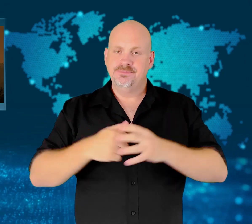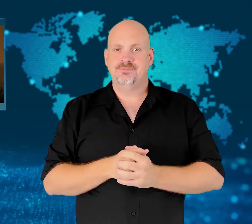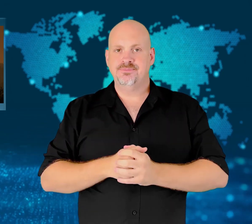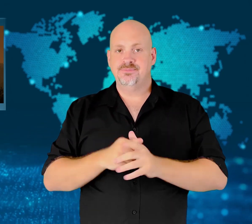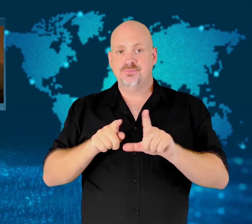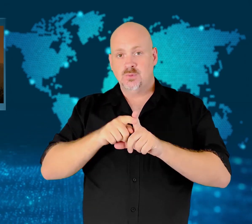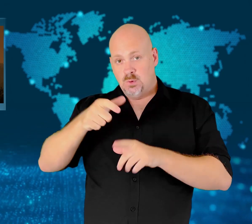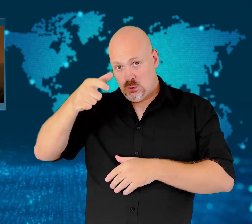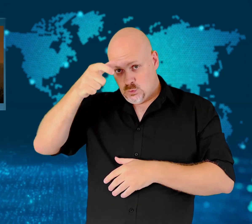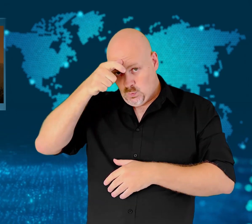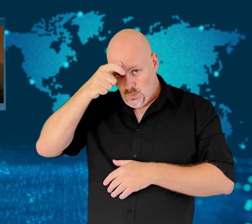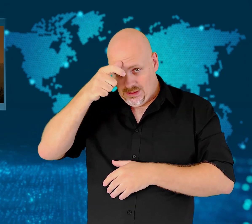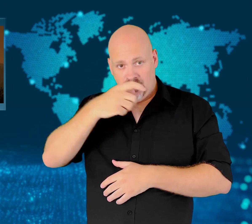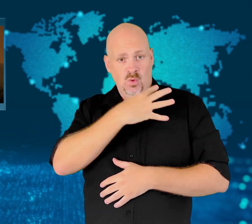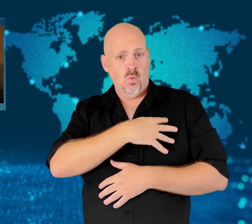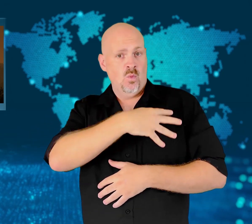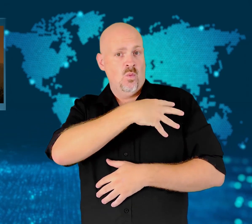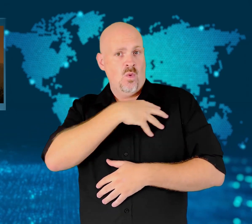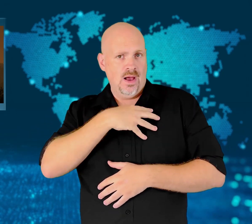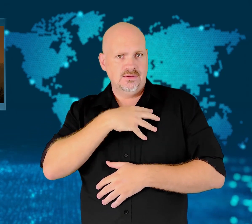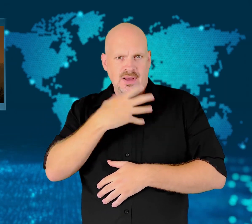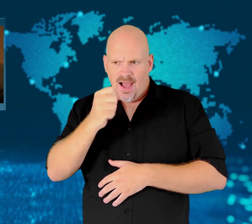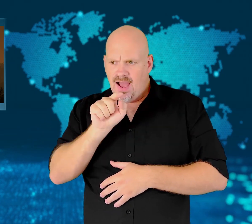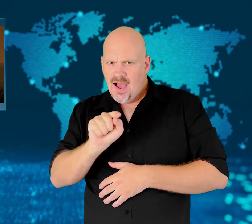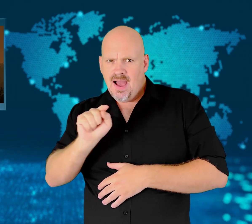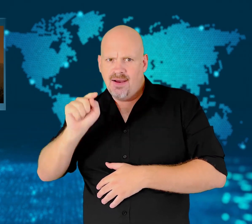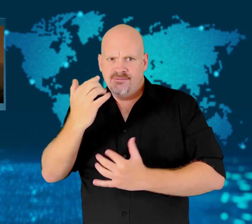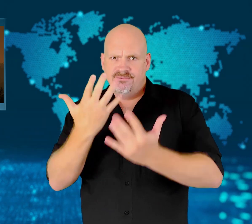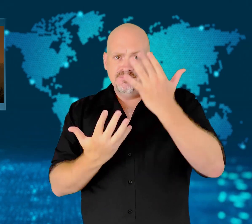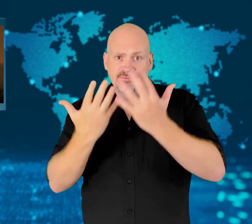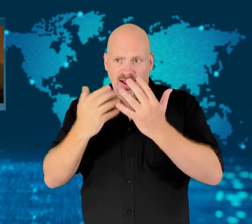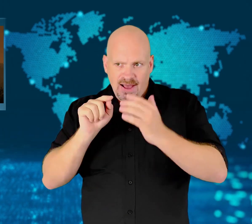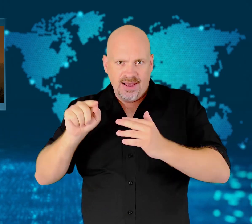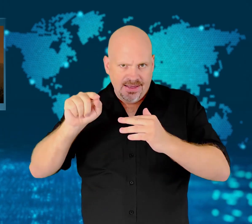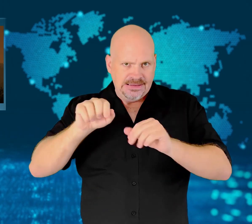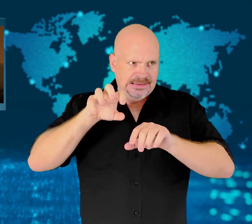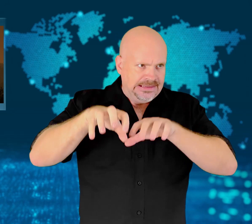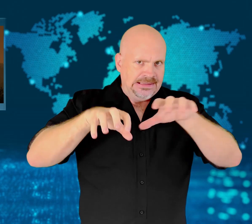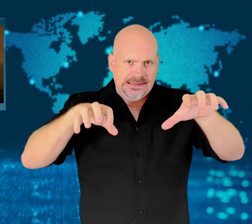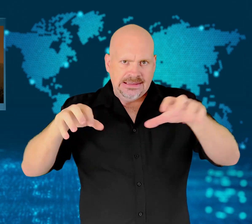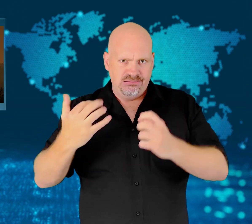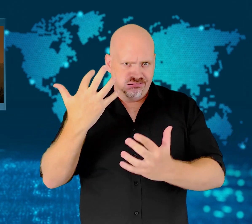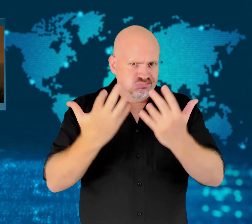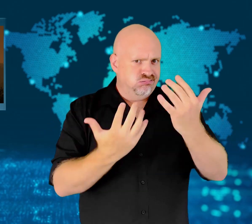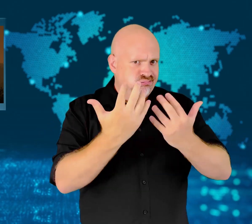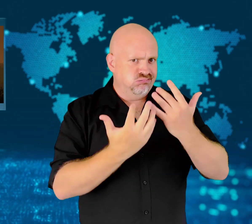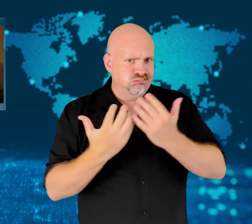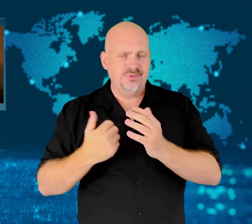Italy is in a state of emergency as its major river has dried up.